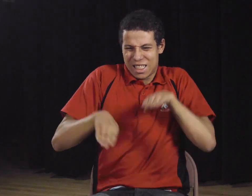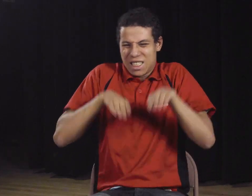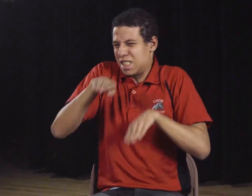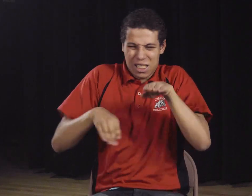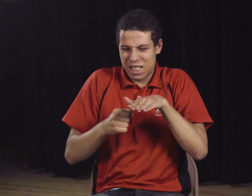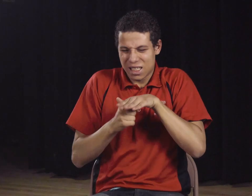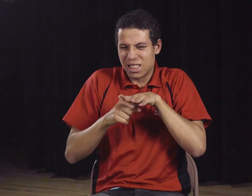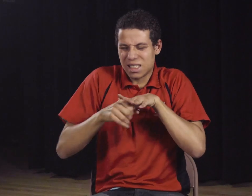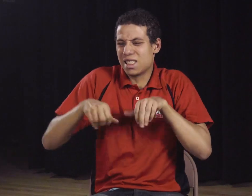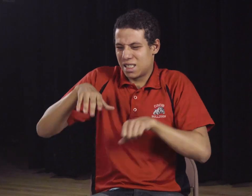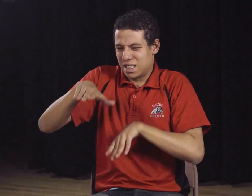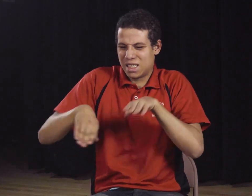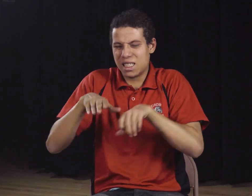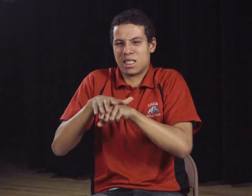every time they took a step.